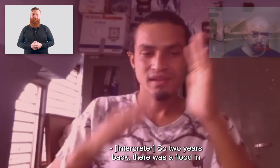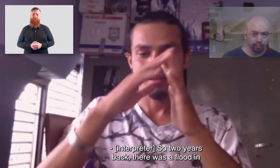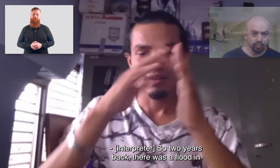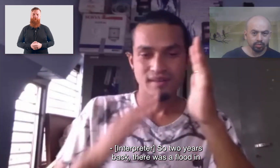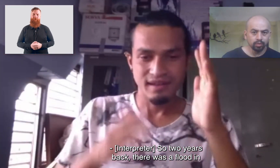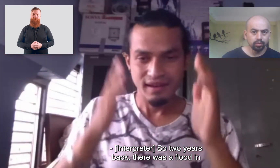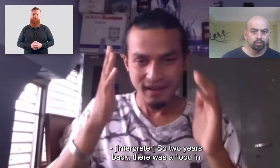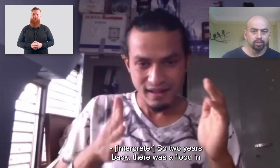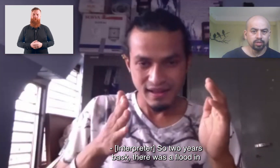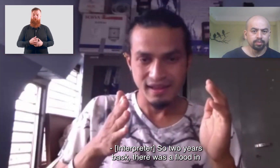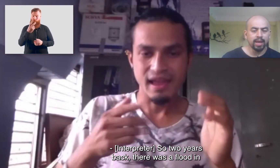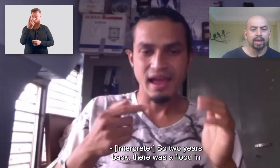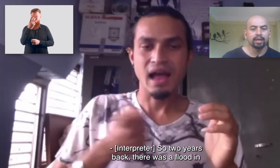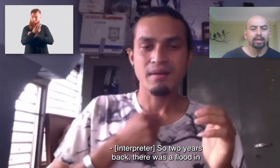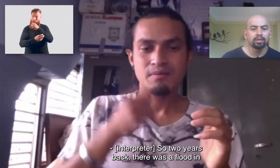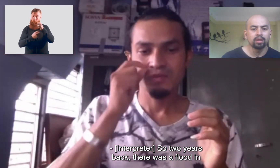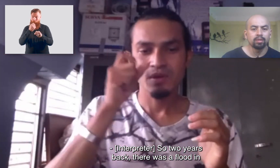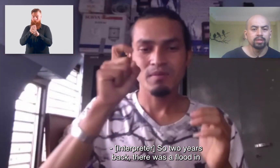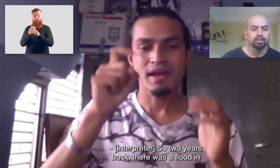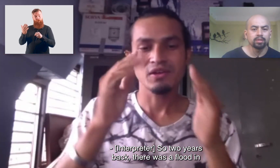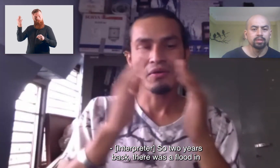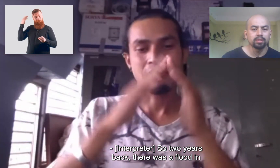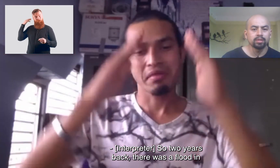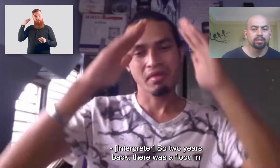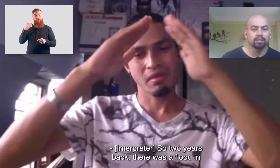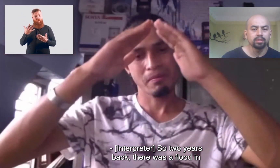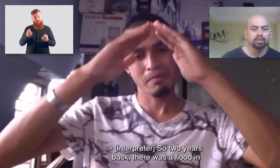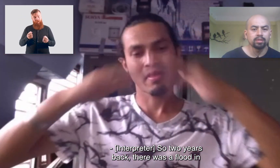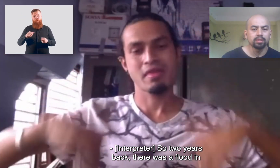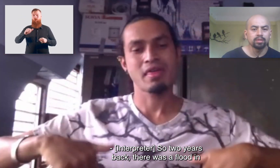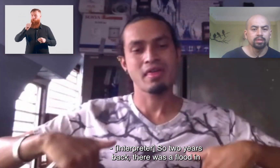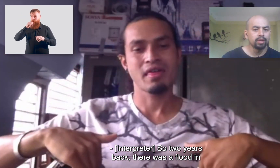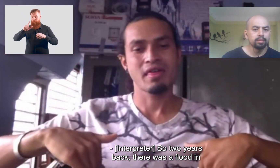[Interpreter] So two years back, there was a flood in